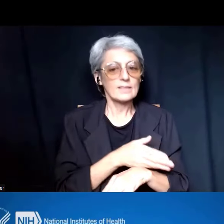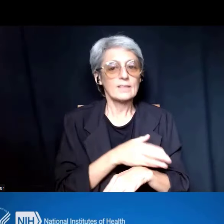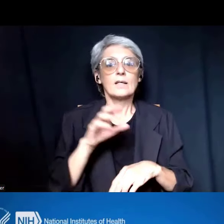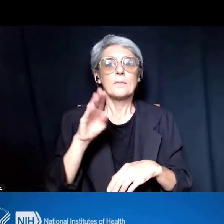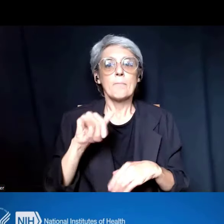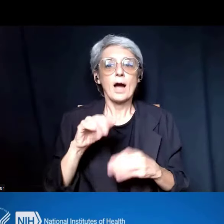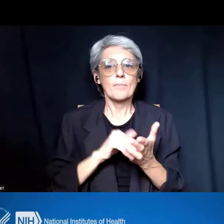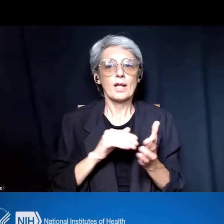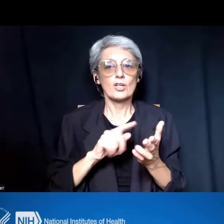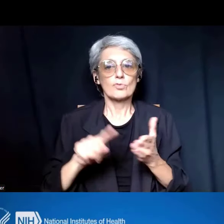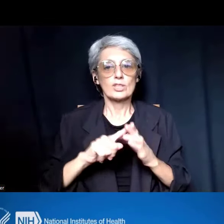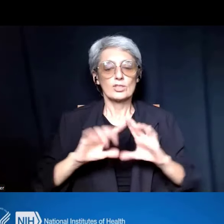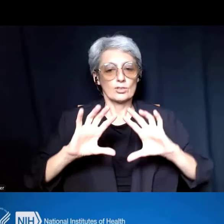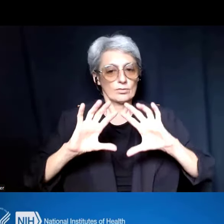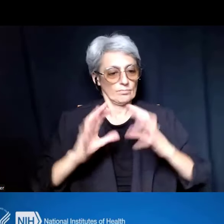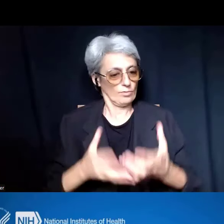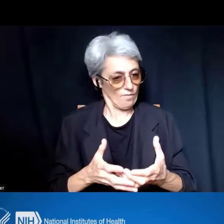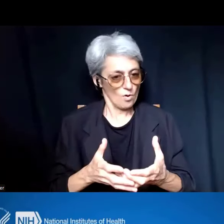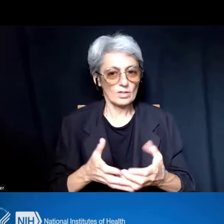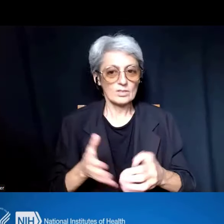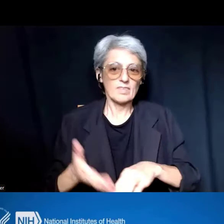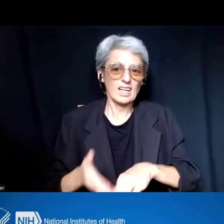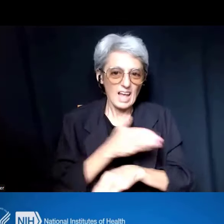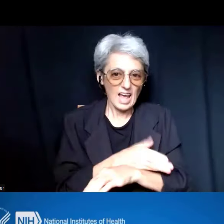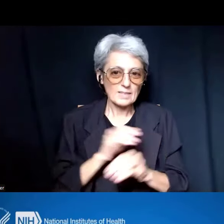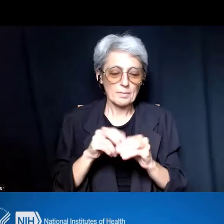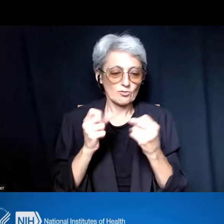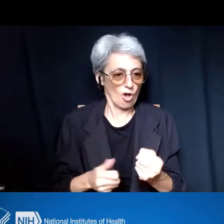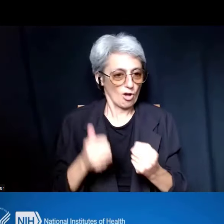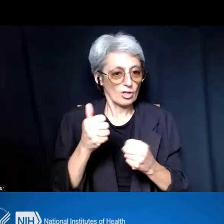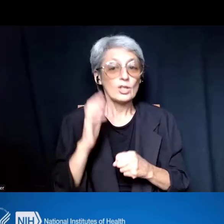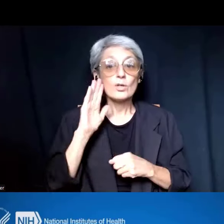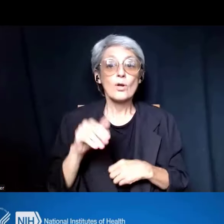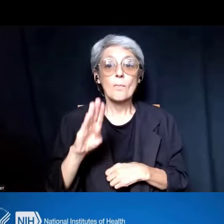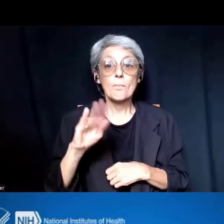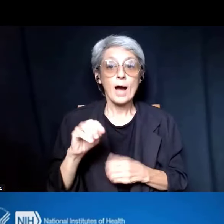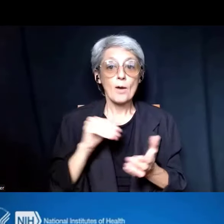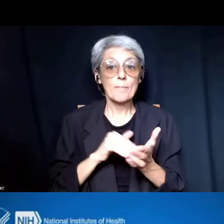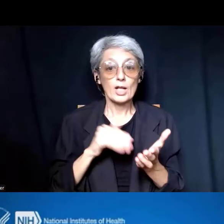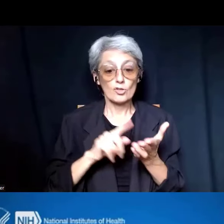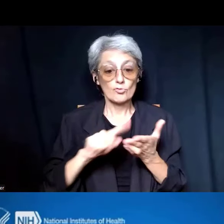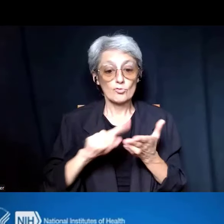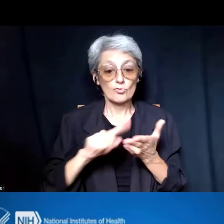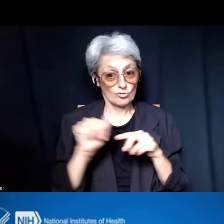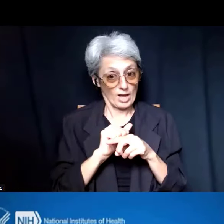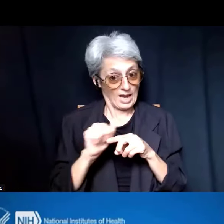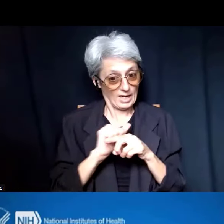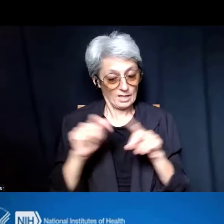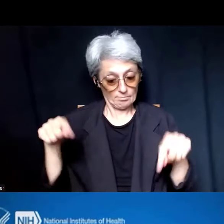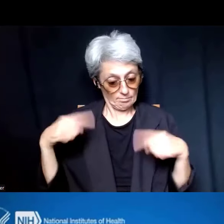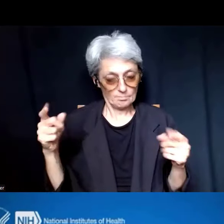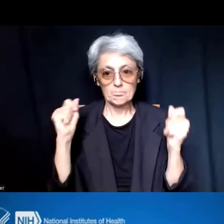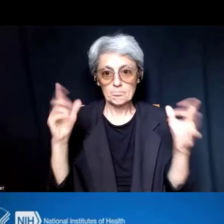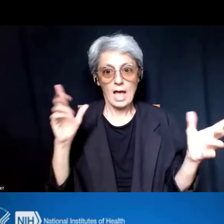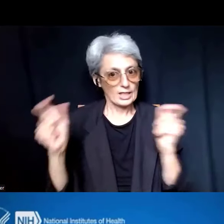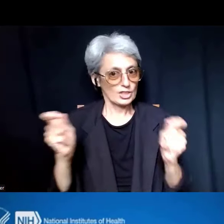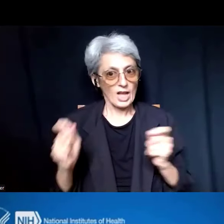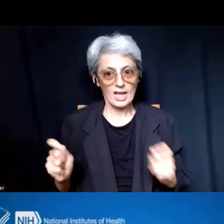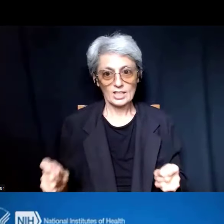And as you are aware, biomedical research training has undergone considerable changes over the past several years.